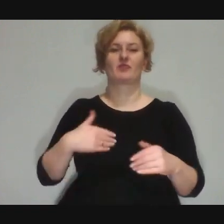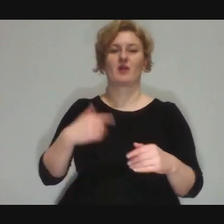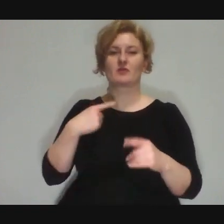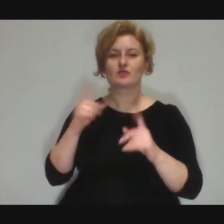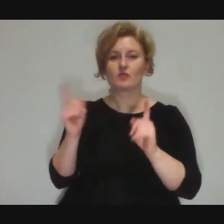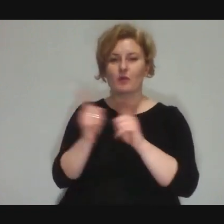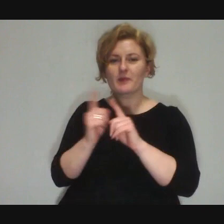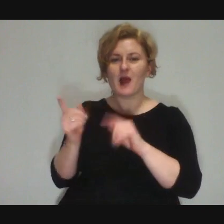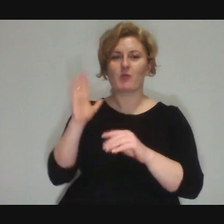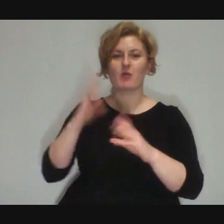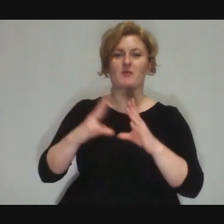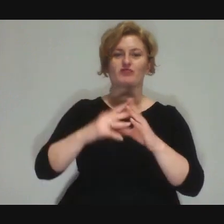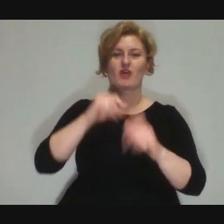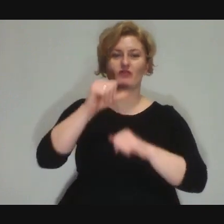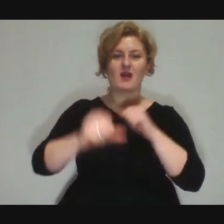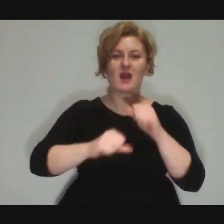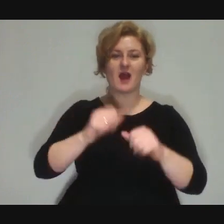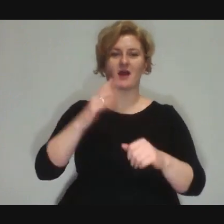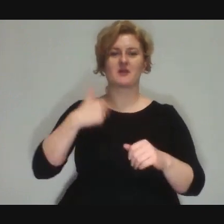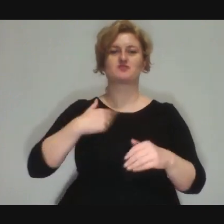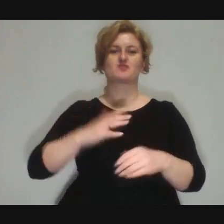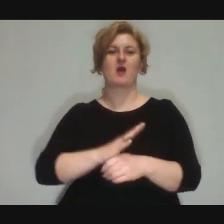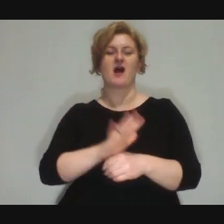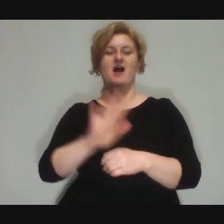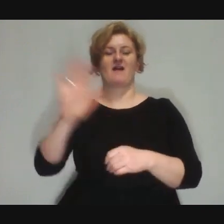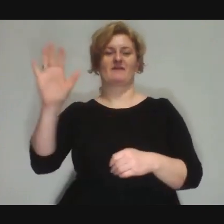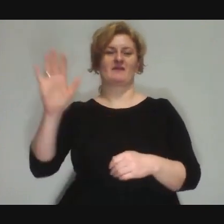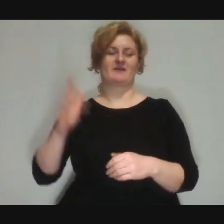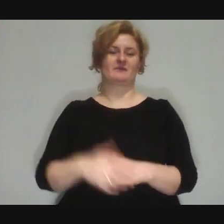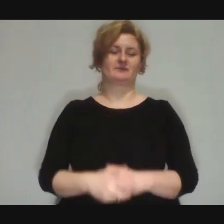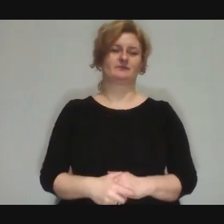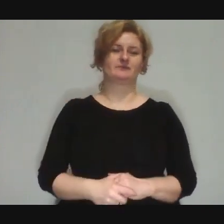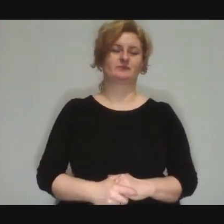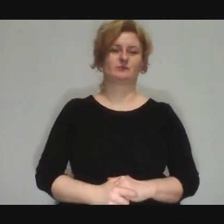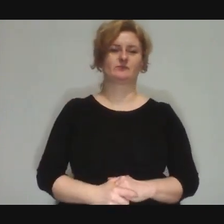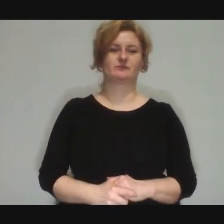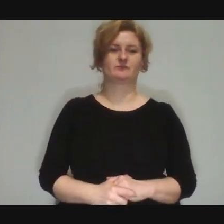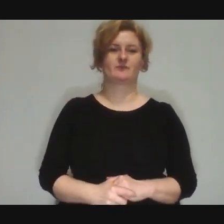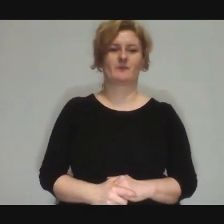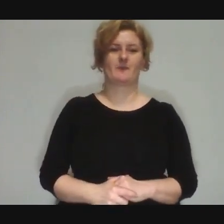We don't have such a documented history yet... Dominika: It hasn't been ten years yet...